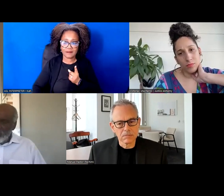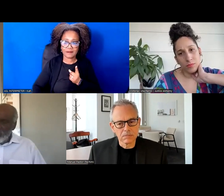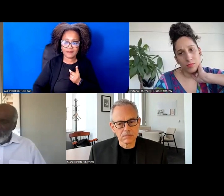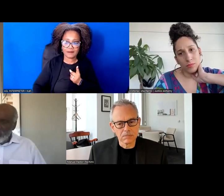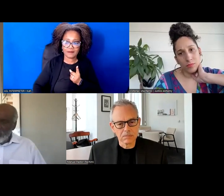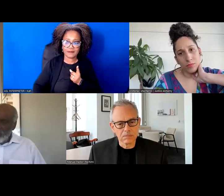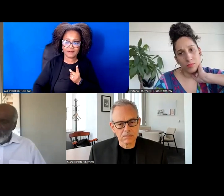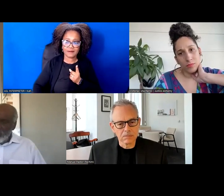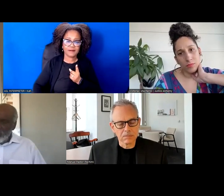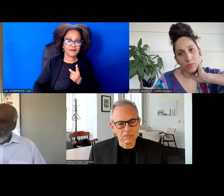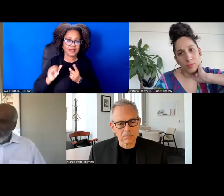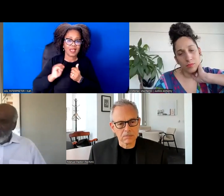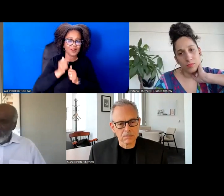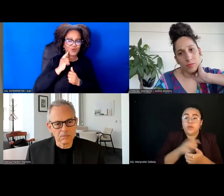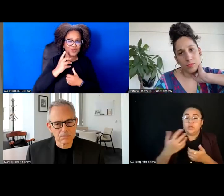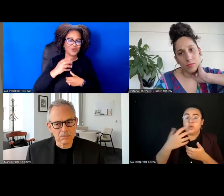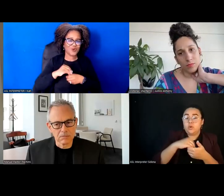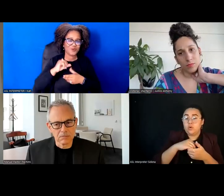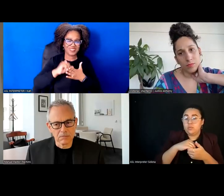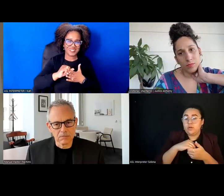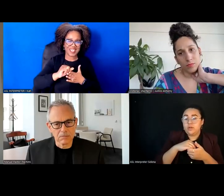incorporate that sort of messaging and storytelling.